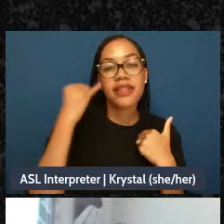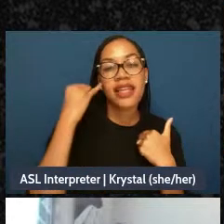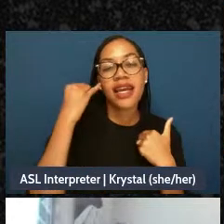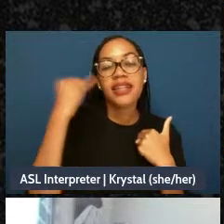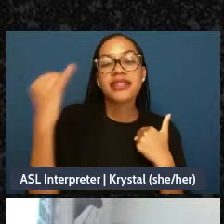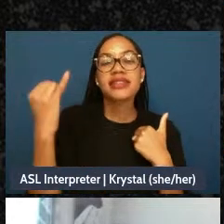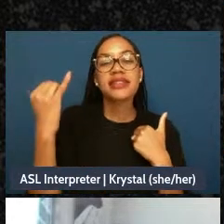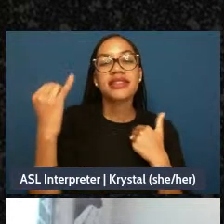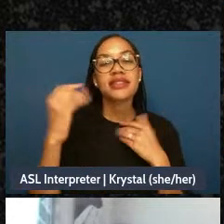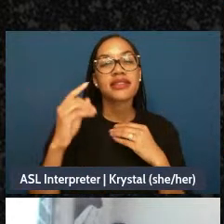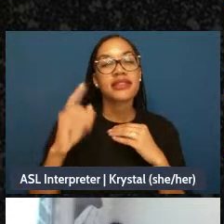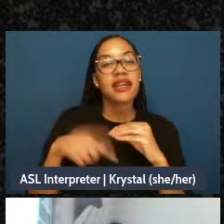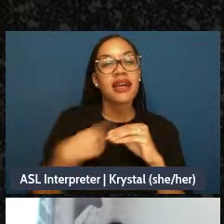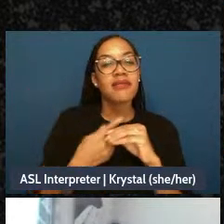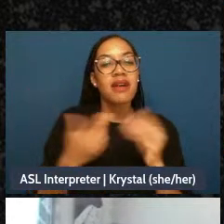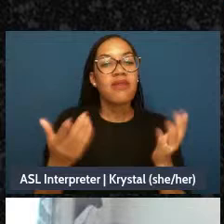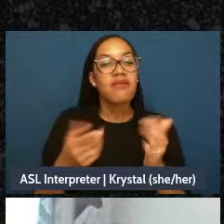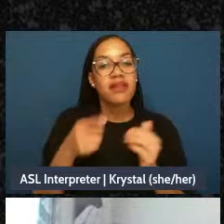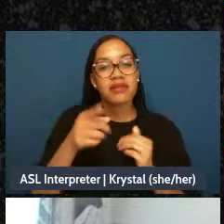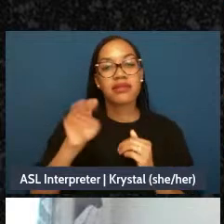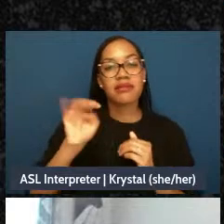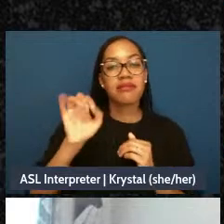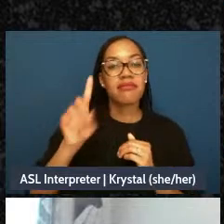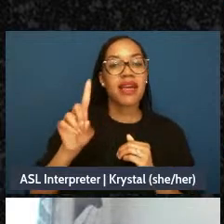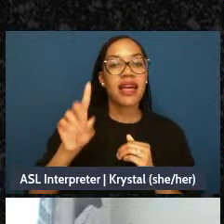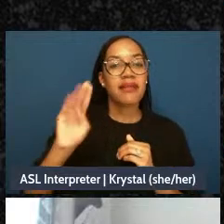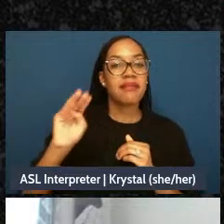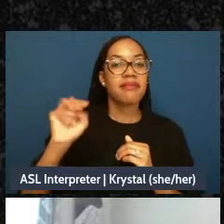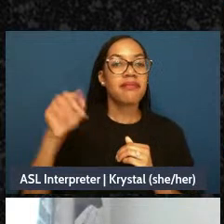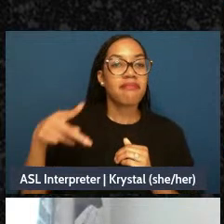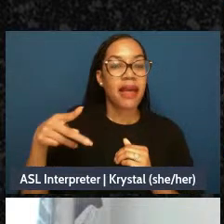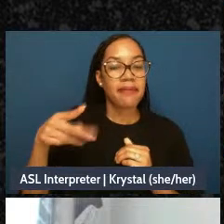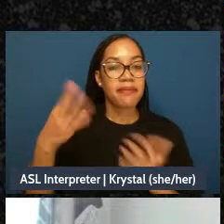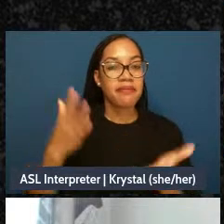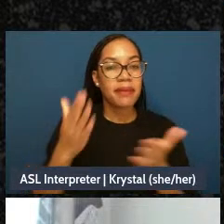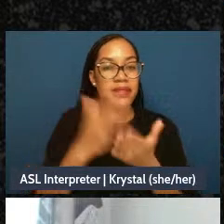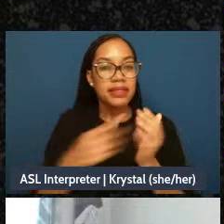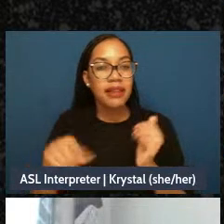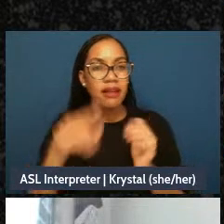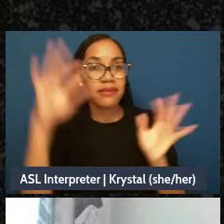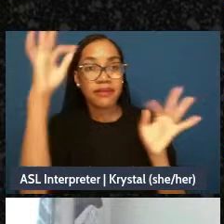a Mad Map is, and some of us may not know at all, and that's okay because you know i have